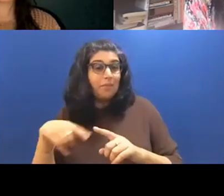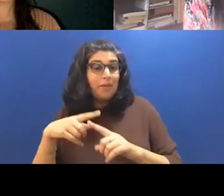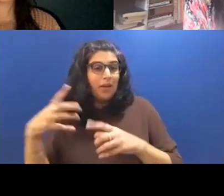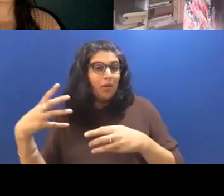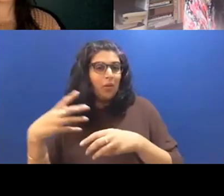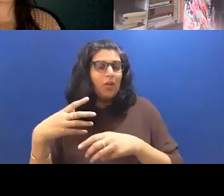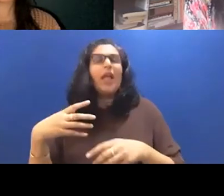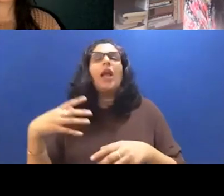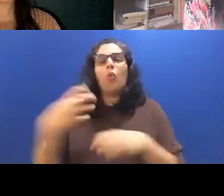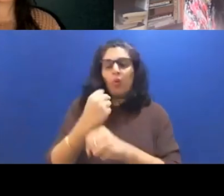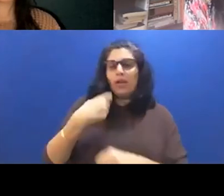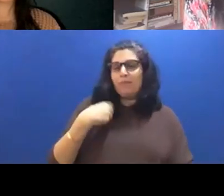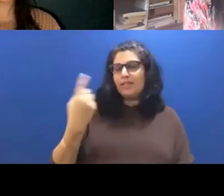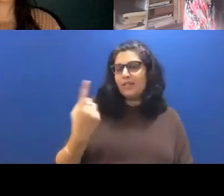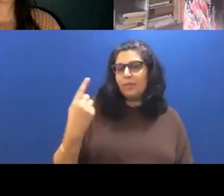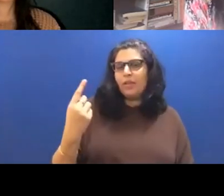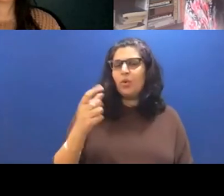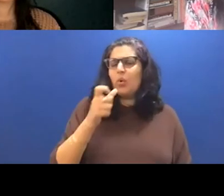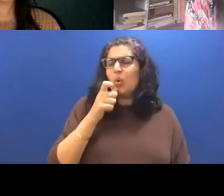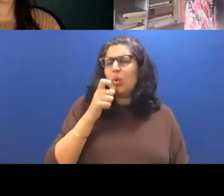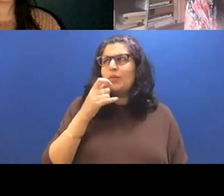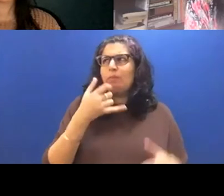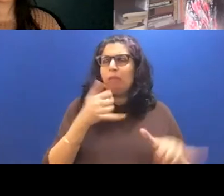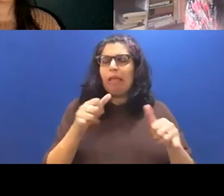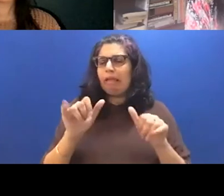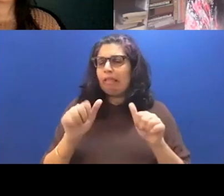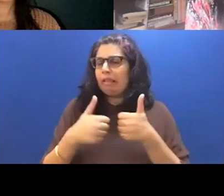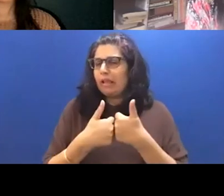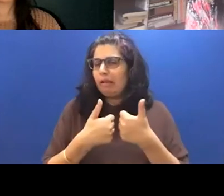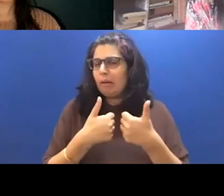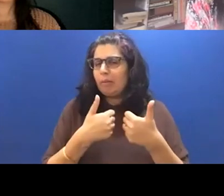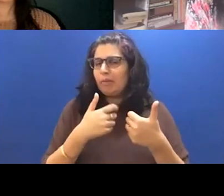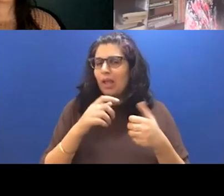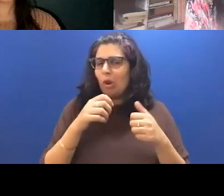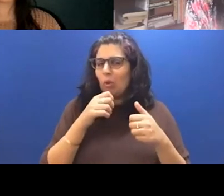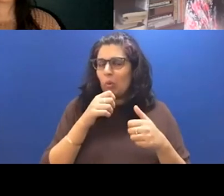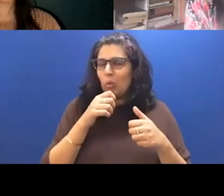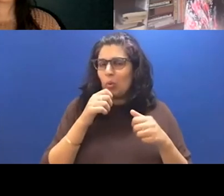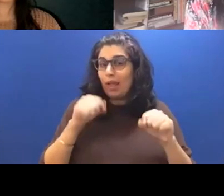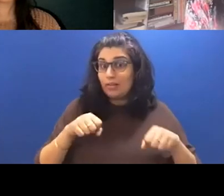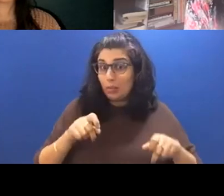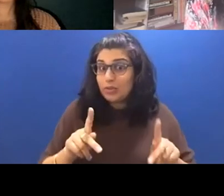you know, who is playing the game and who gets to play the game? What does it mean you